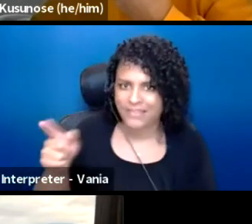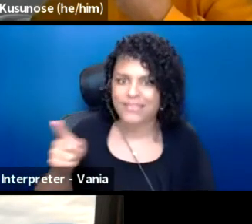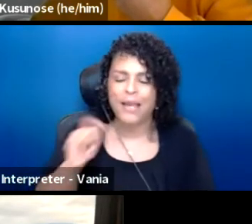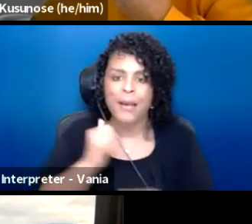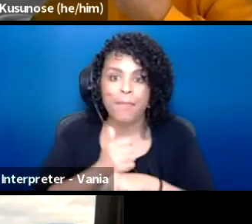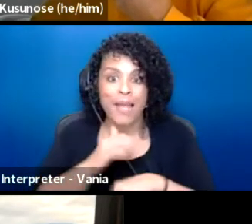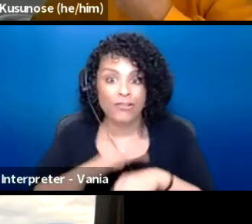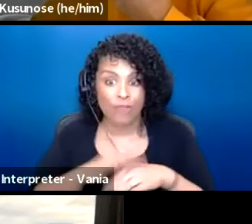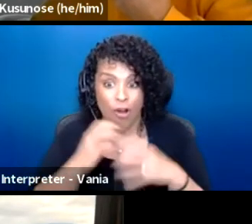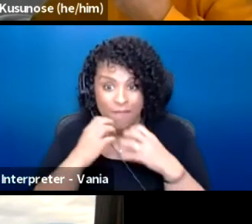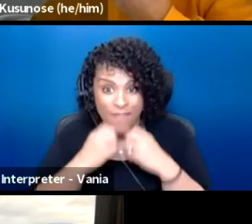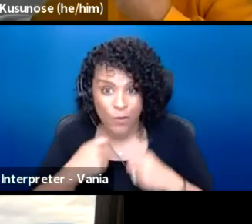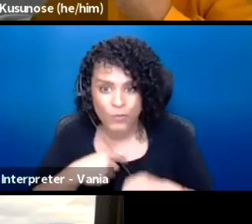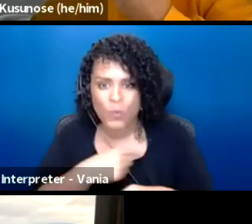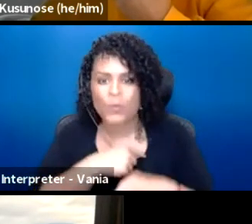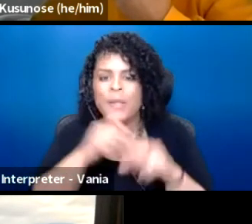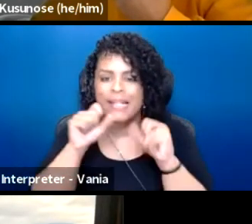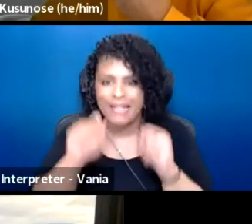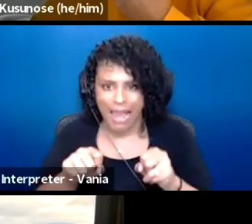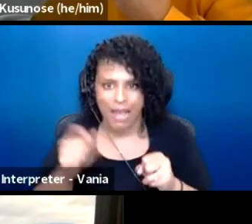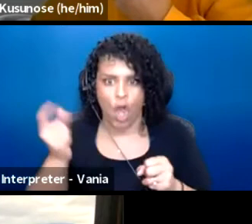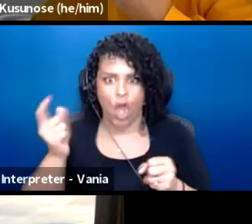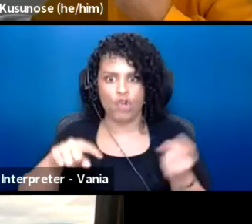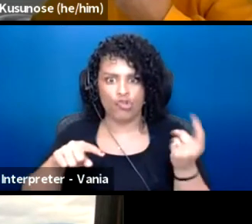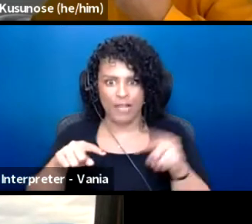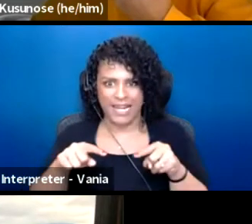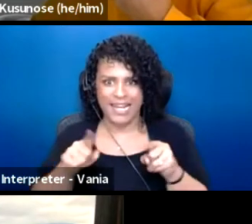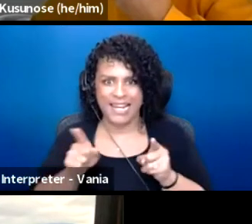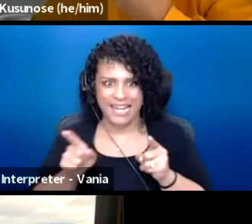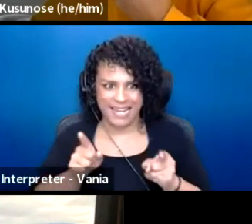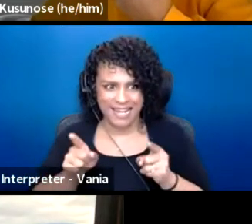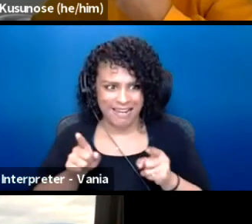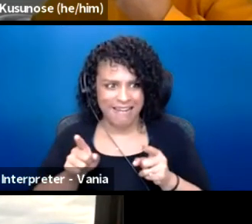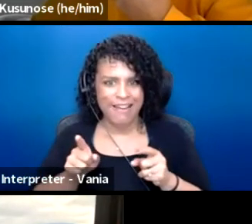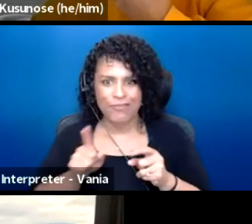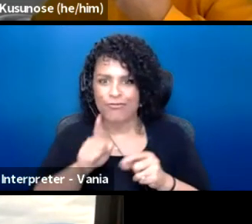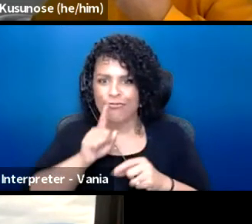that we can both agree upon to really make change happen